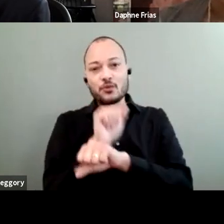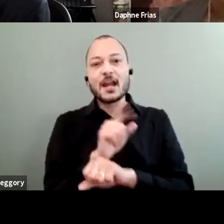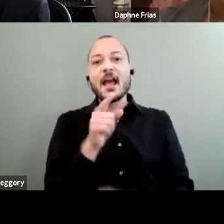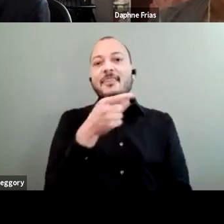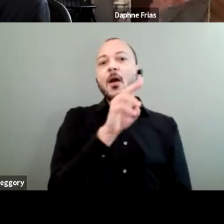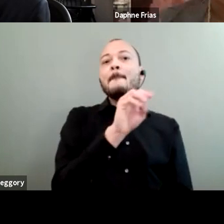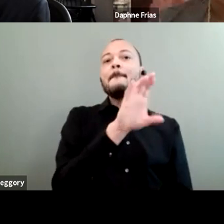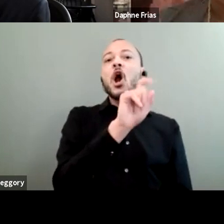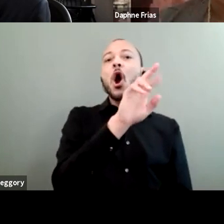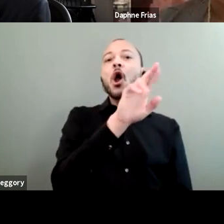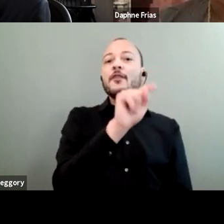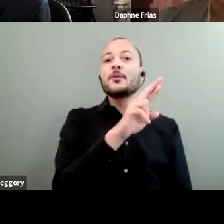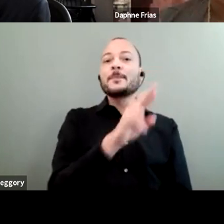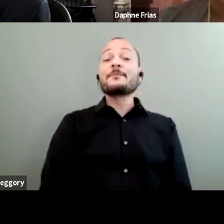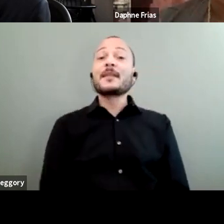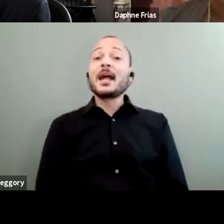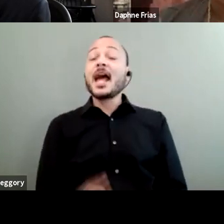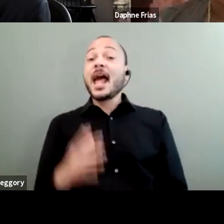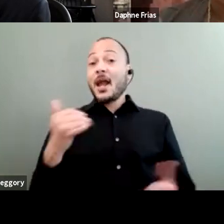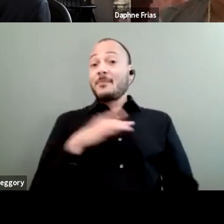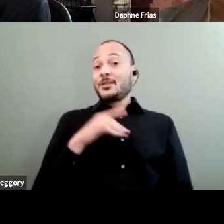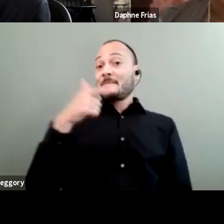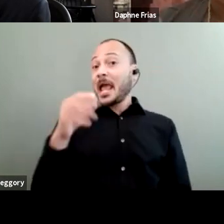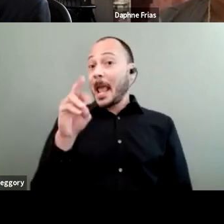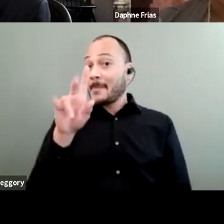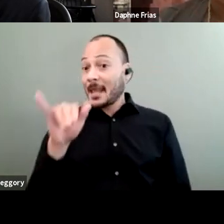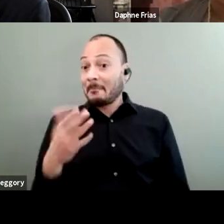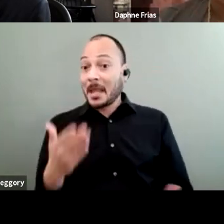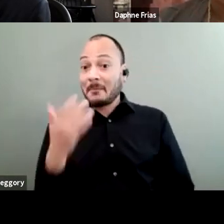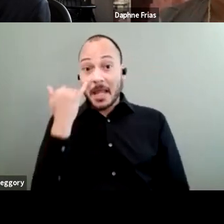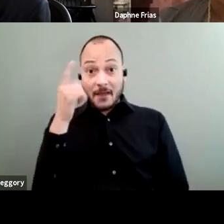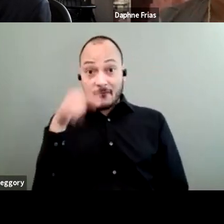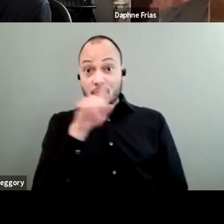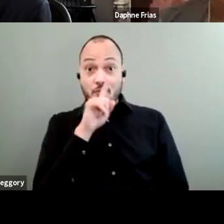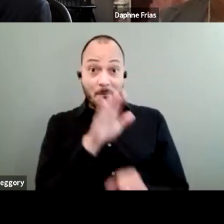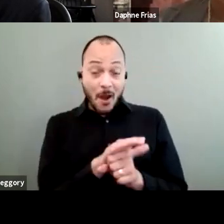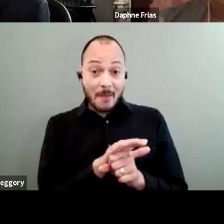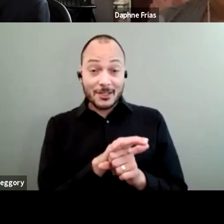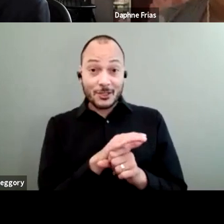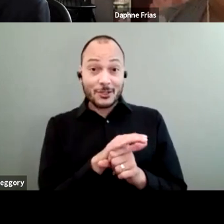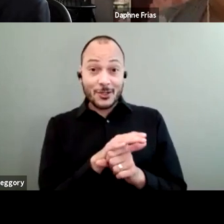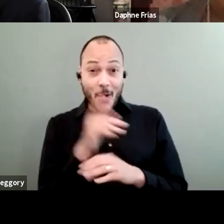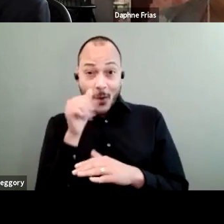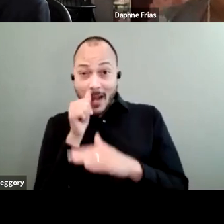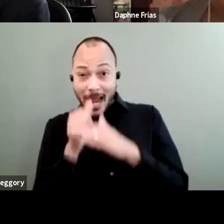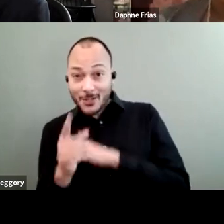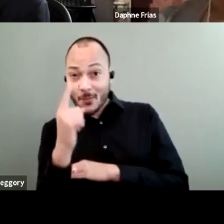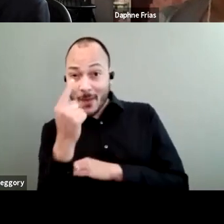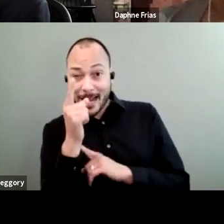I am meant to give this over to Emily, but maybe, if you promise to go under a minute, each of you, just a really brief, last word,